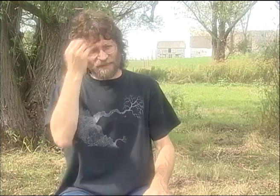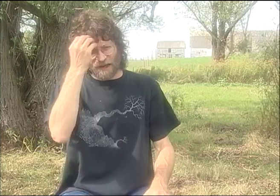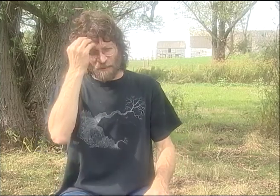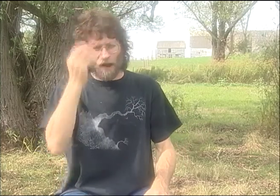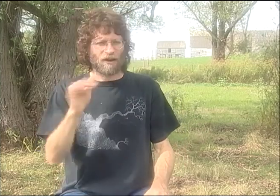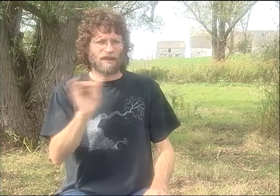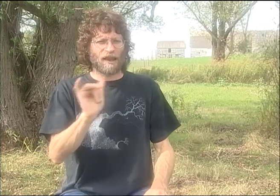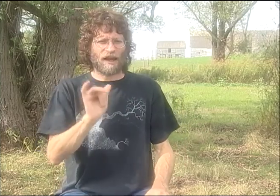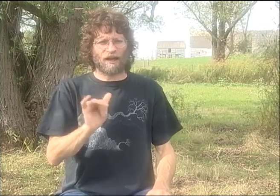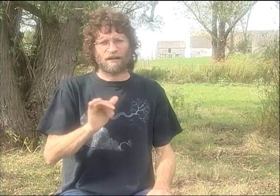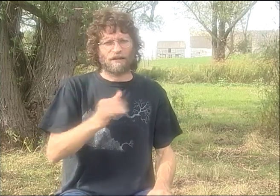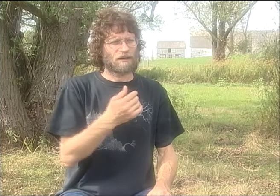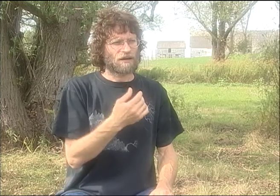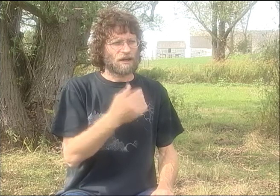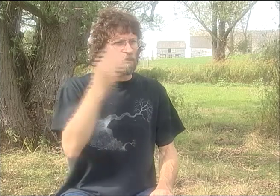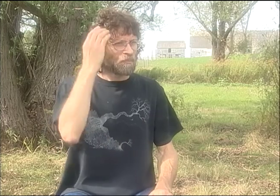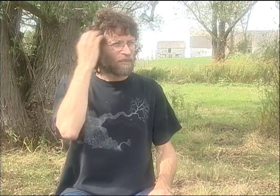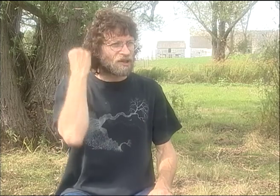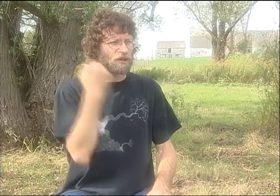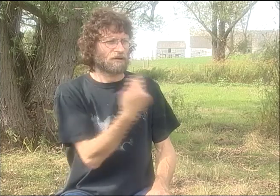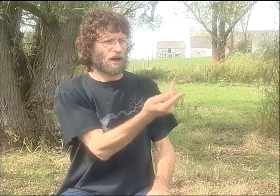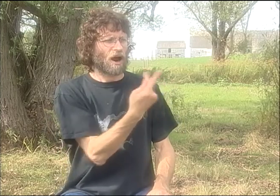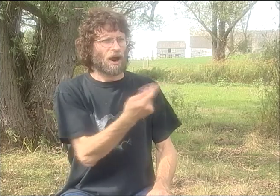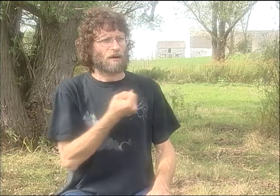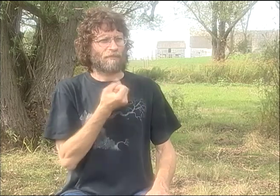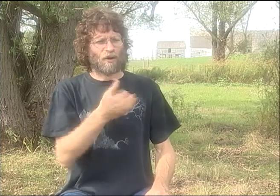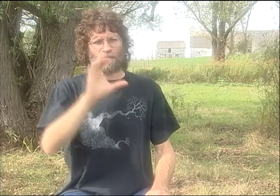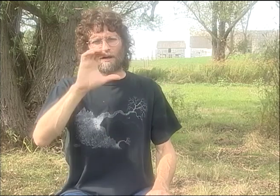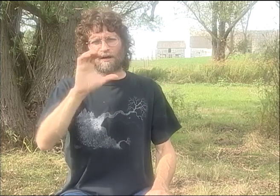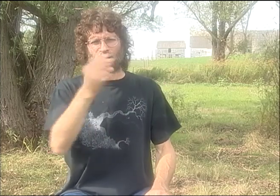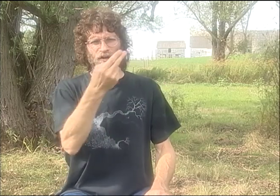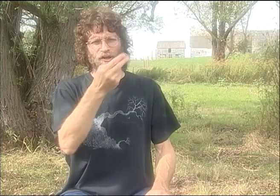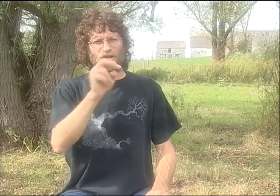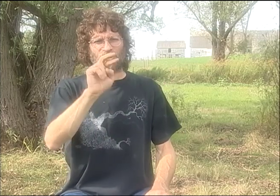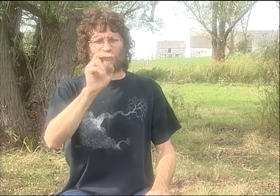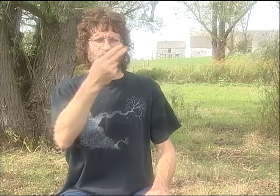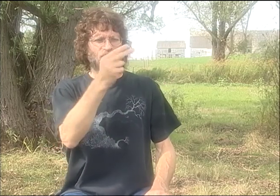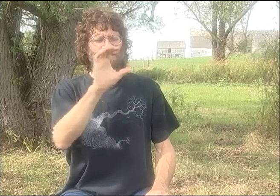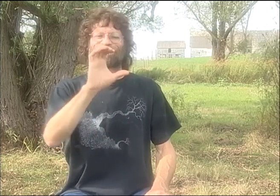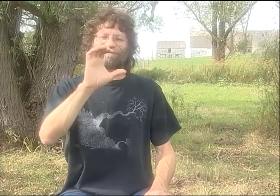AND IT REALLY IMPROVED THE WORK THAT THEY WERE PUTTING OUT IN ASL POETRY, I THINK.